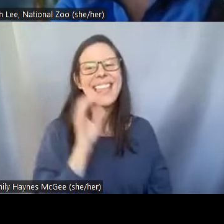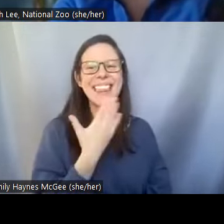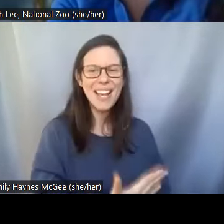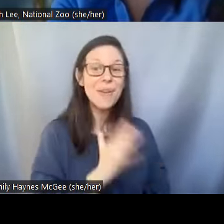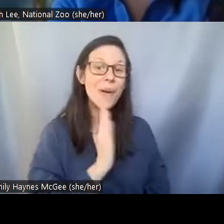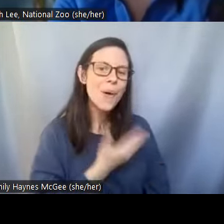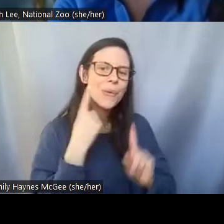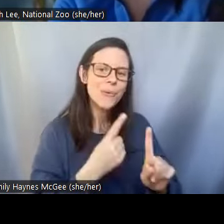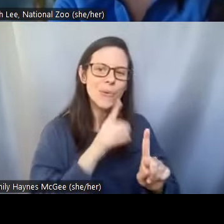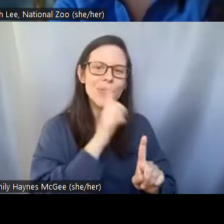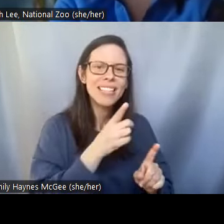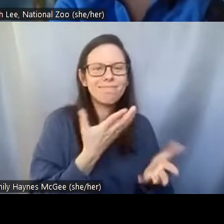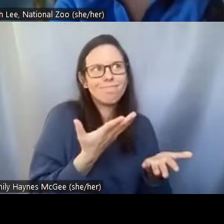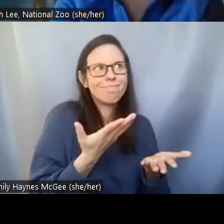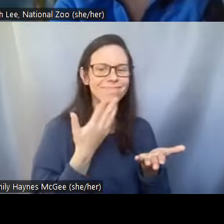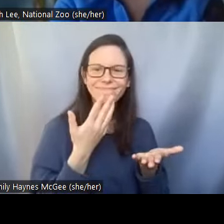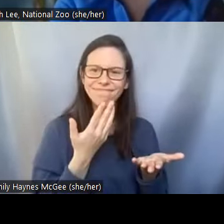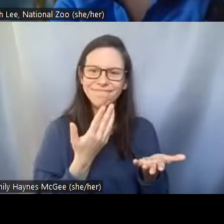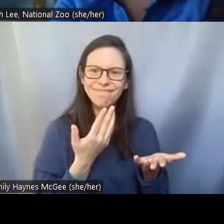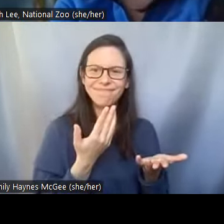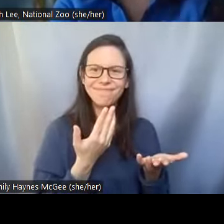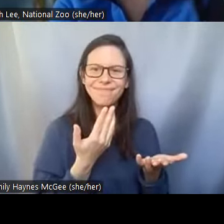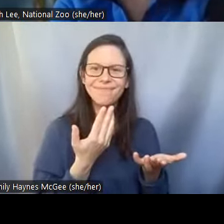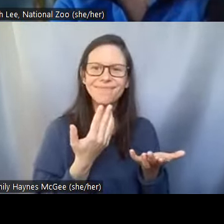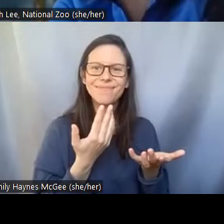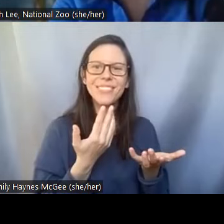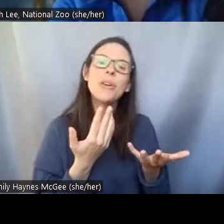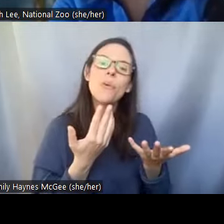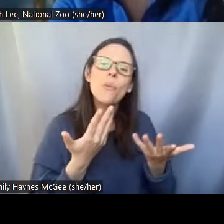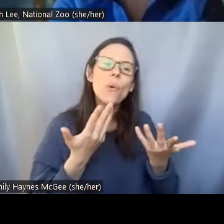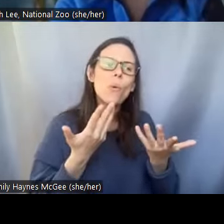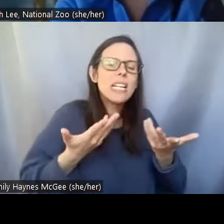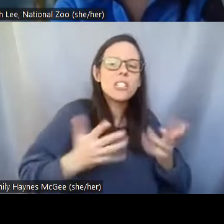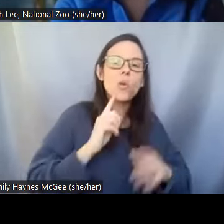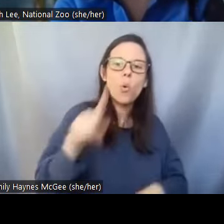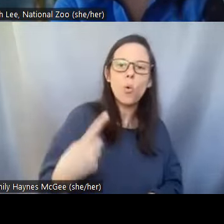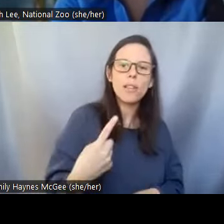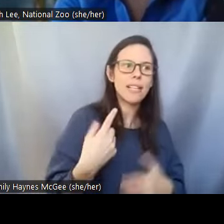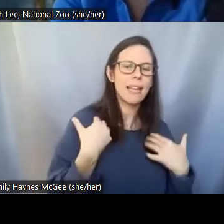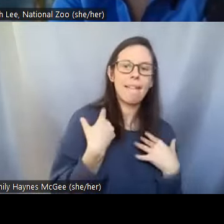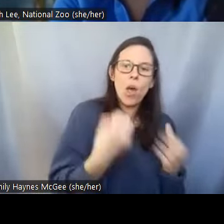know help to have not only having individuals by having a healthy population that's why we need